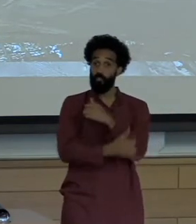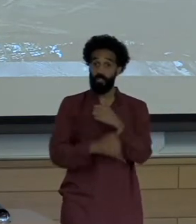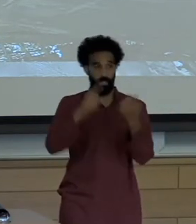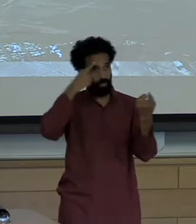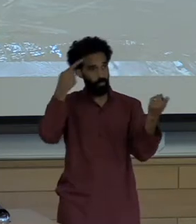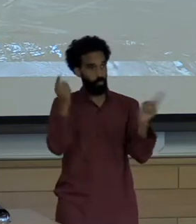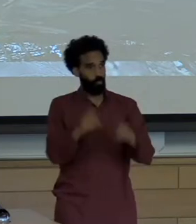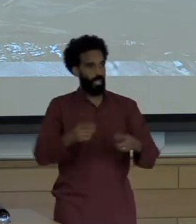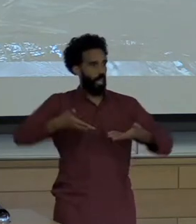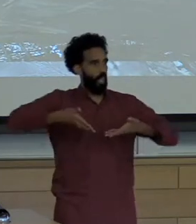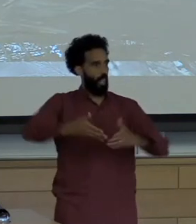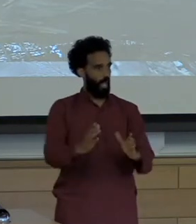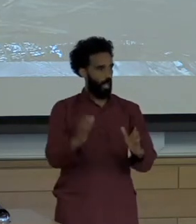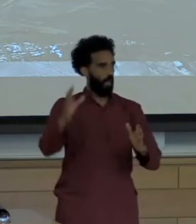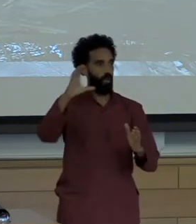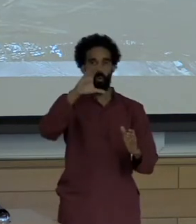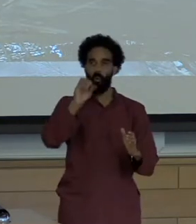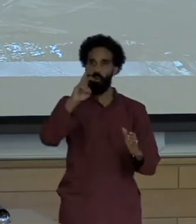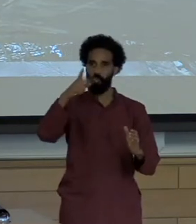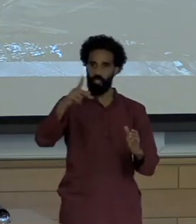Part of it has recently changed hands